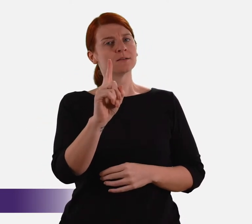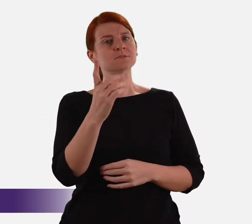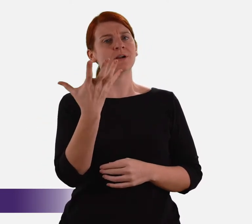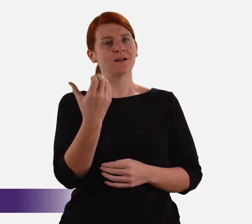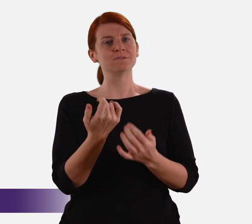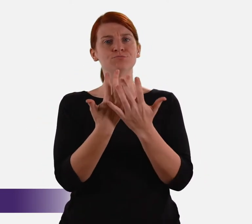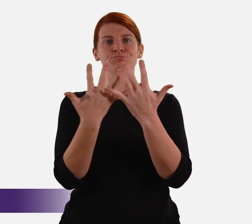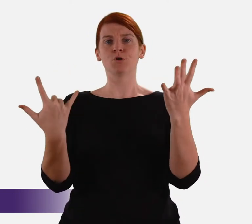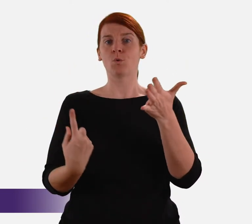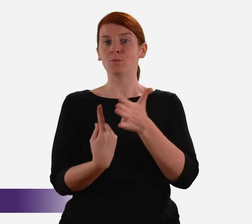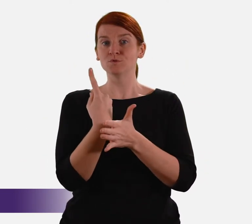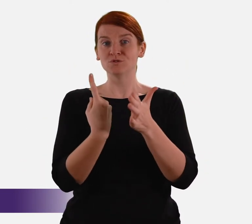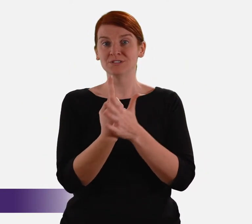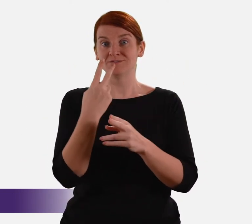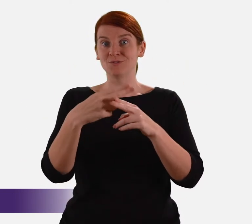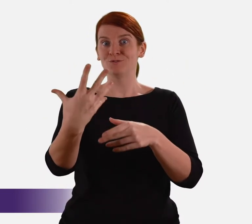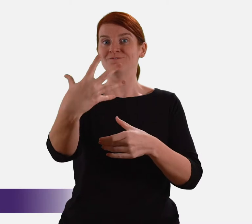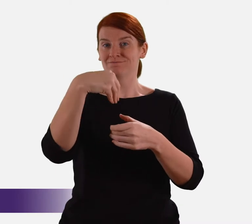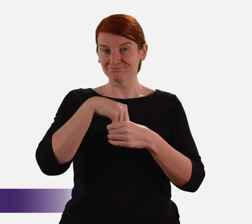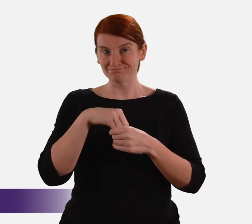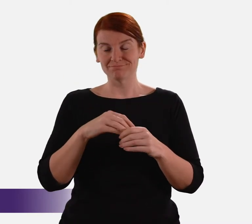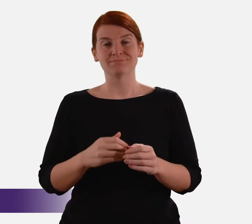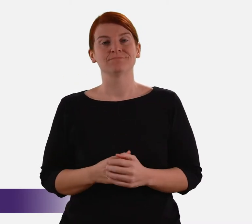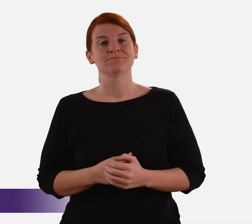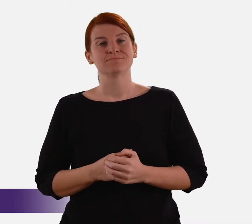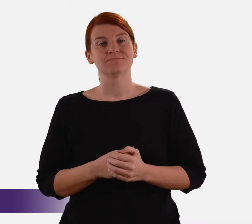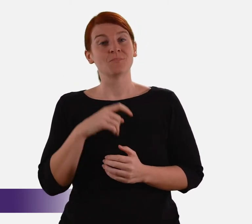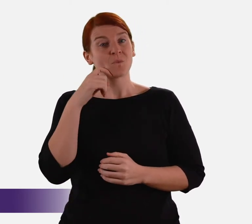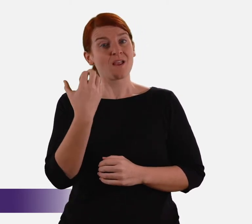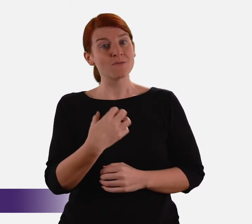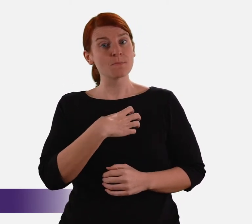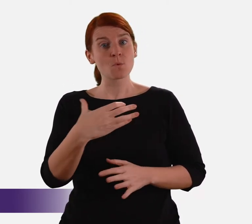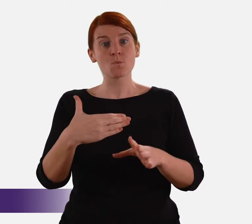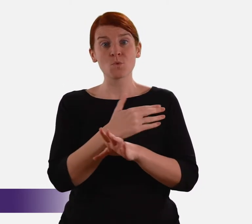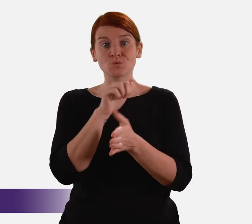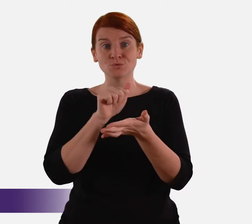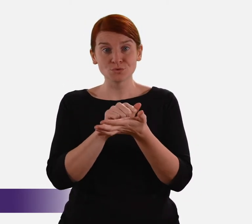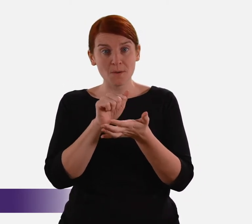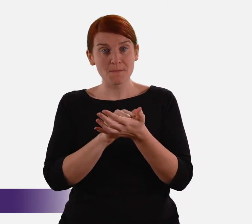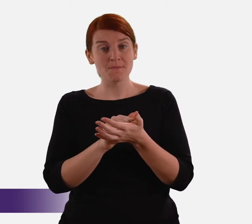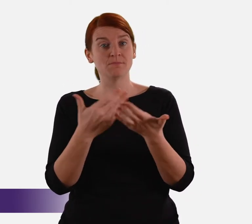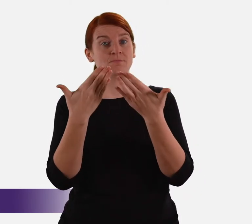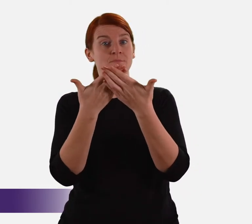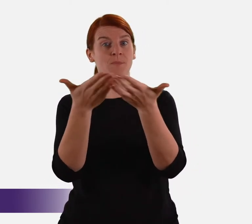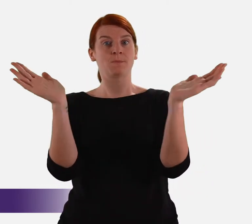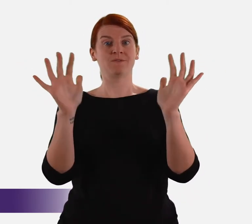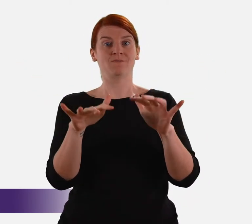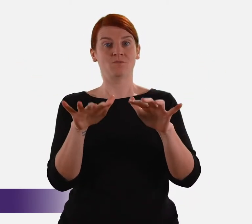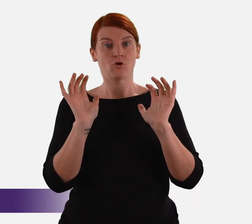However, there will be many opportunities for engagement: there will be more Workshops, and there will be public forums